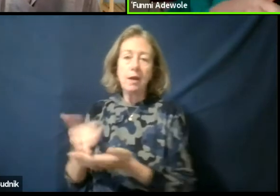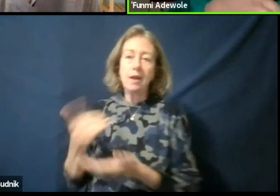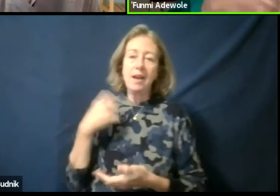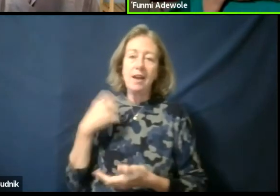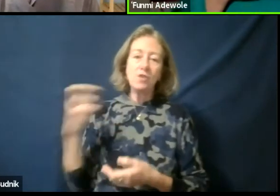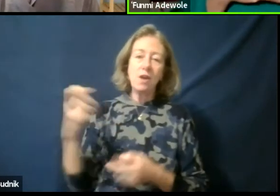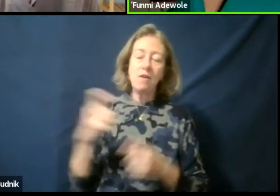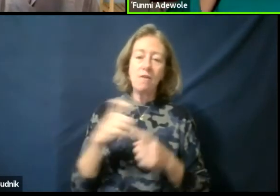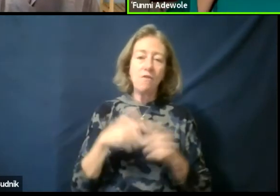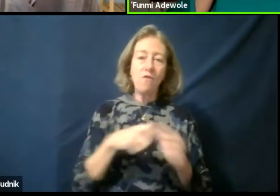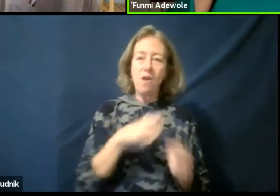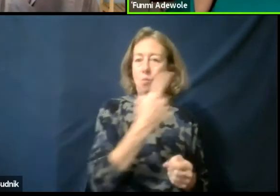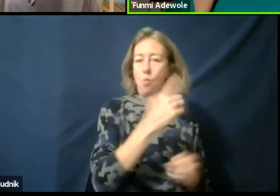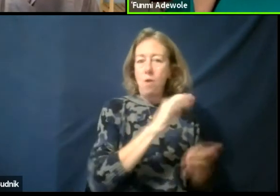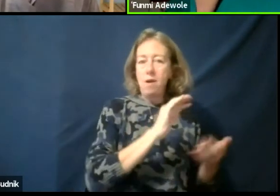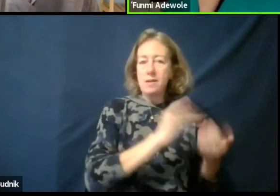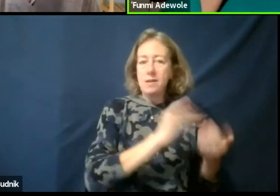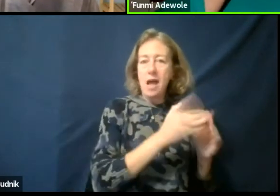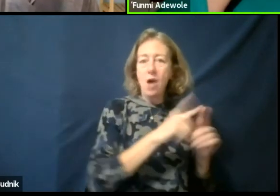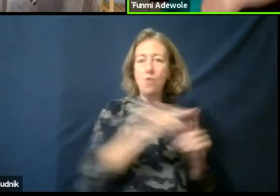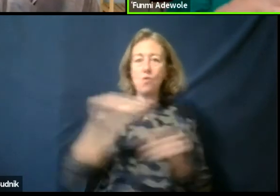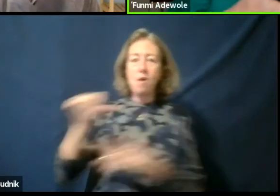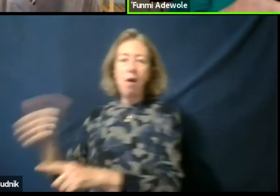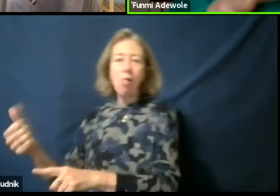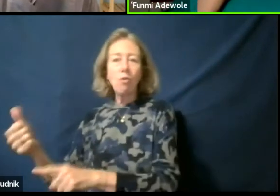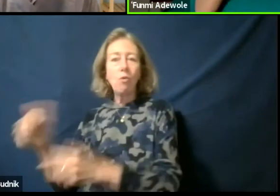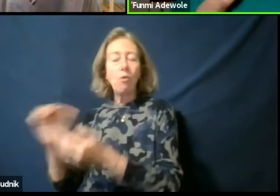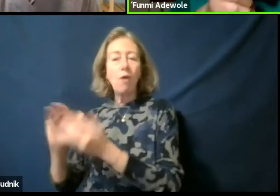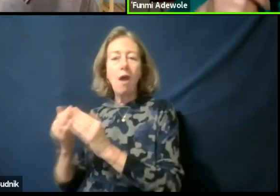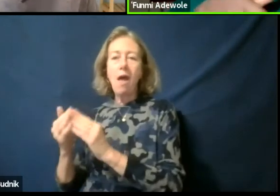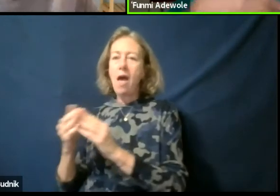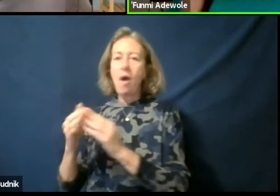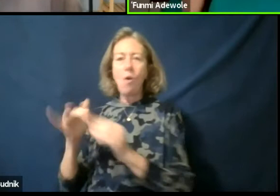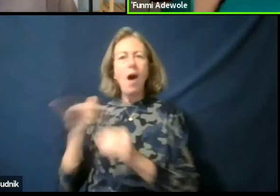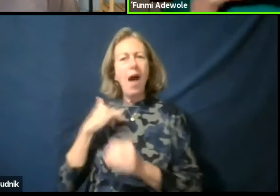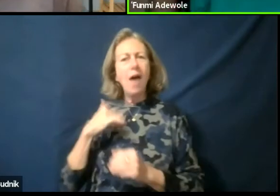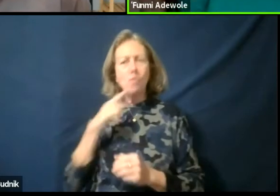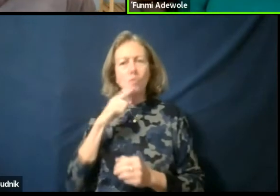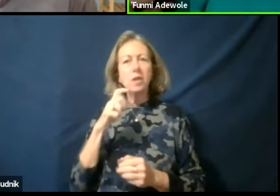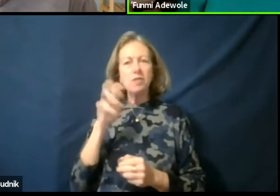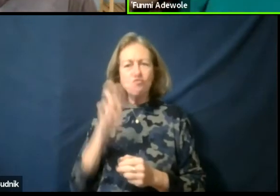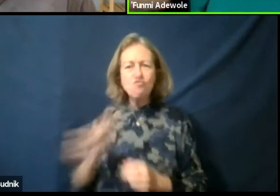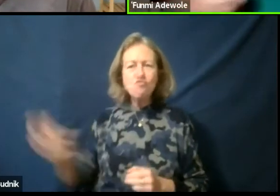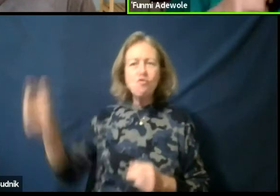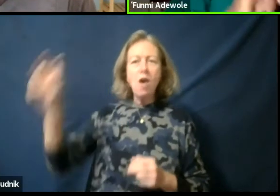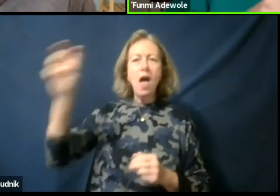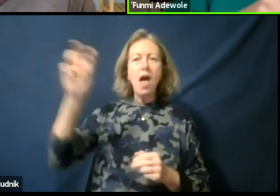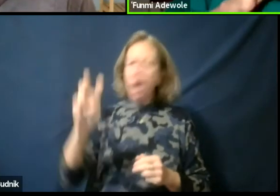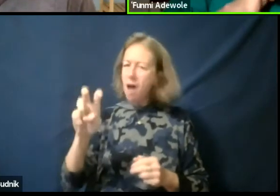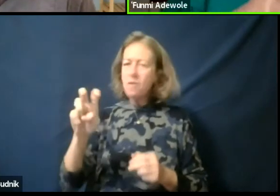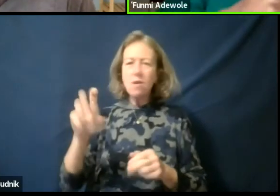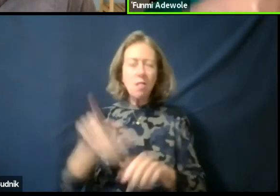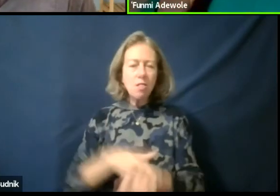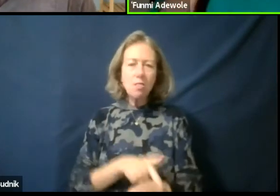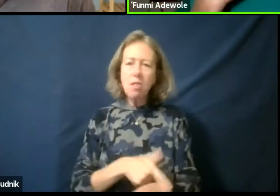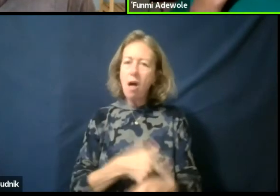it's like I have traveled a long way, in the sense that I enter into communities who speak Yoruba very differently